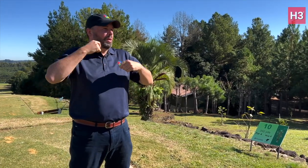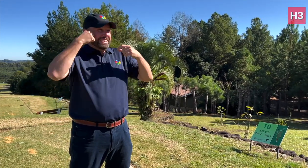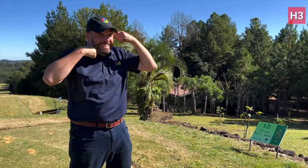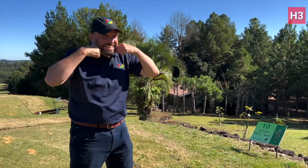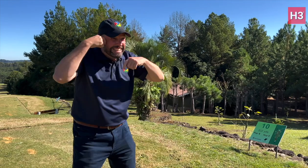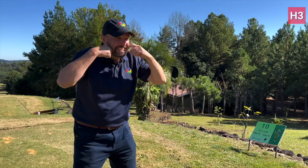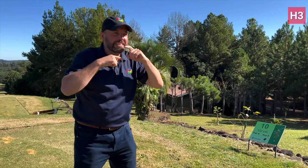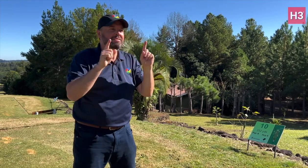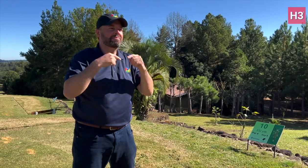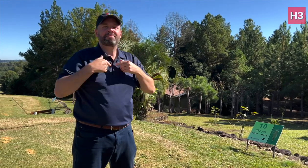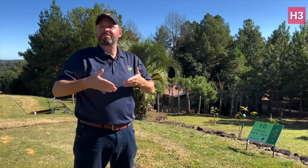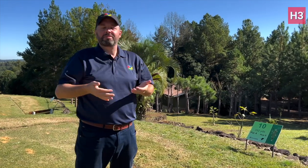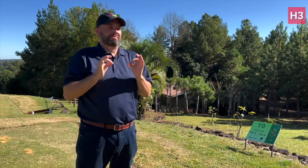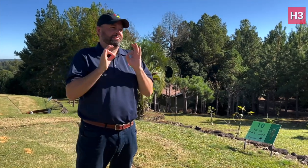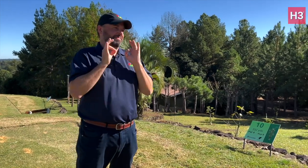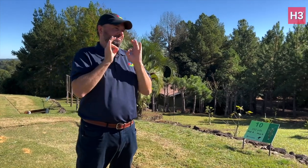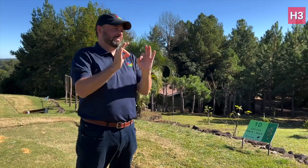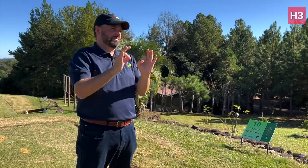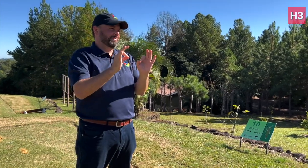without any hitch and we’re very relieved.